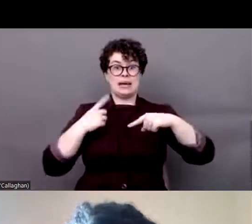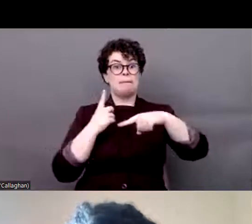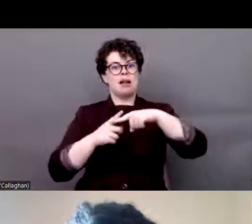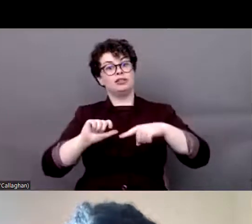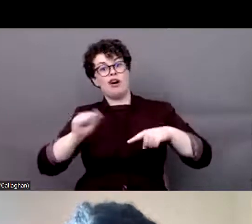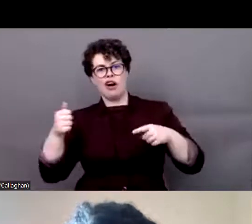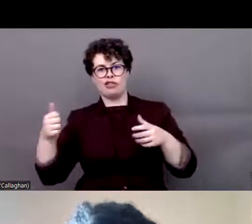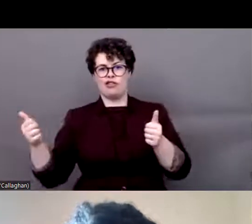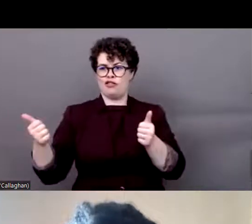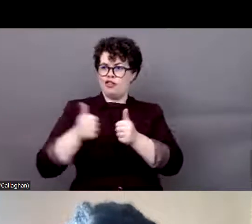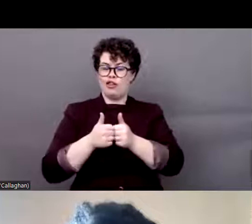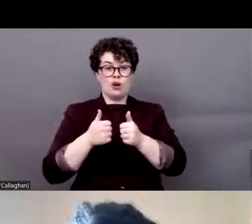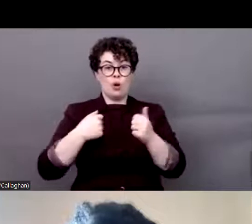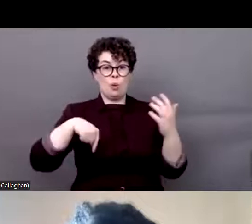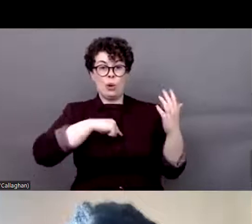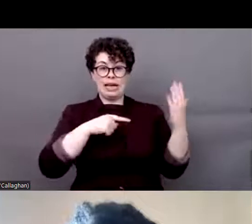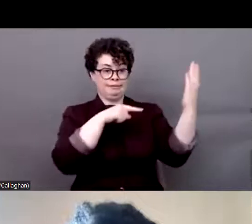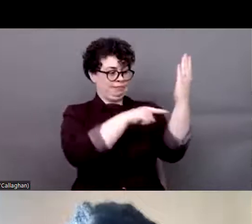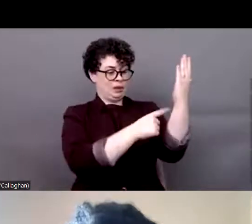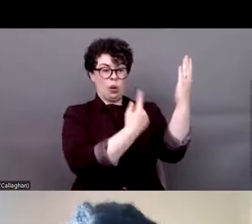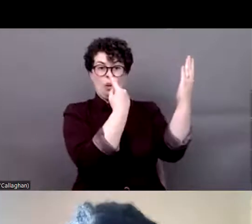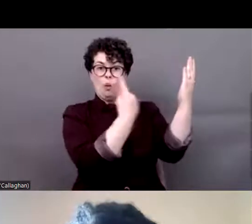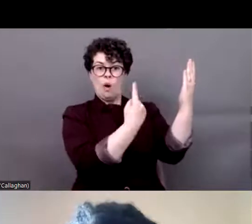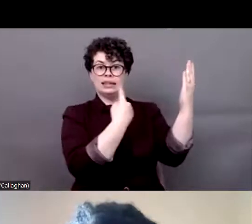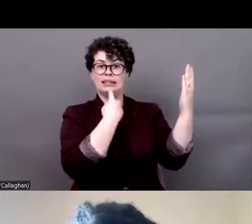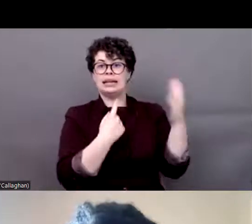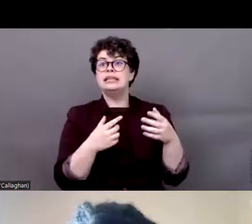only commitment which made a reference to underrepresented groups of